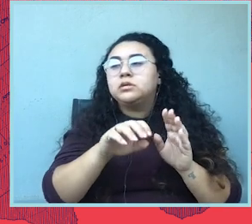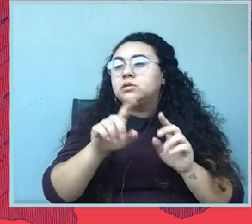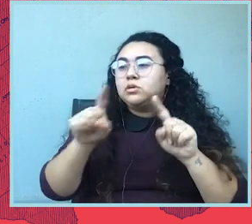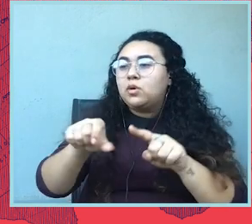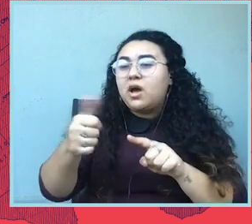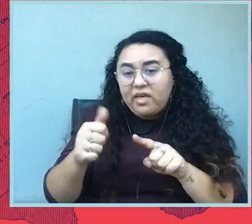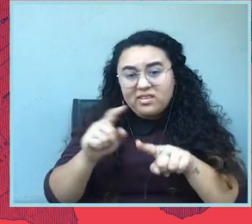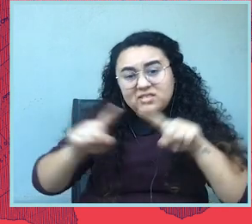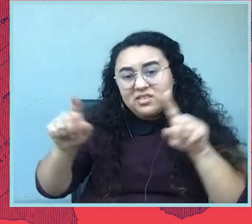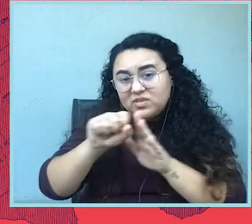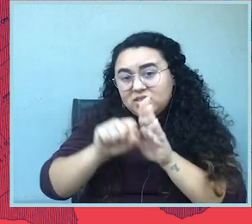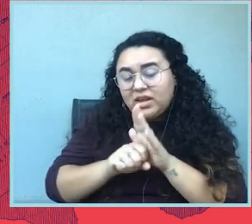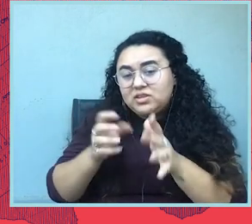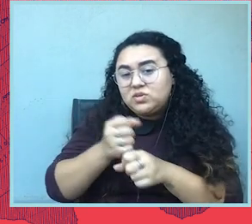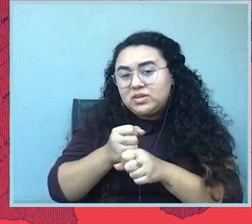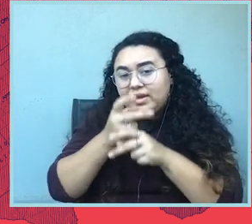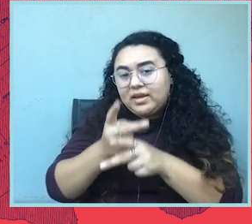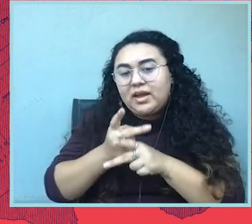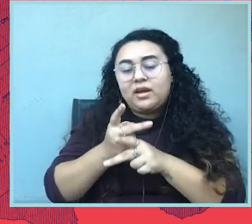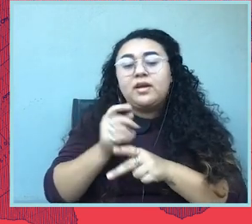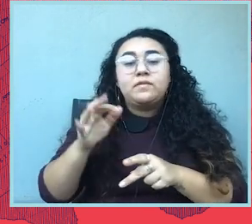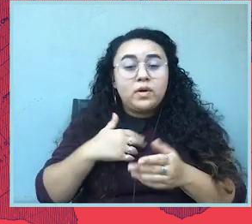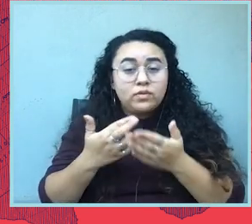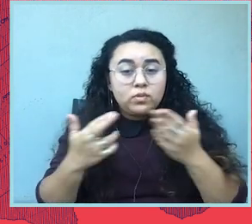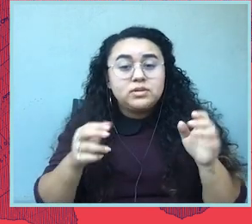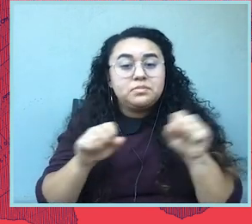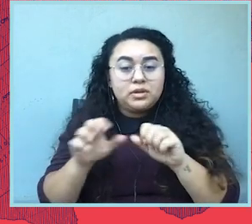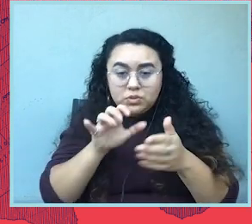That's assuming that you have the resources and the ability to do so, which many do not.